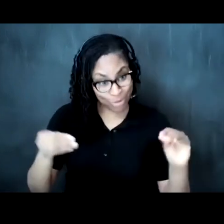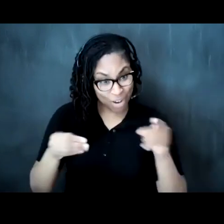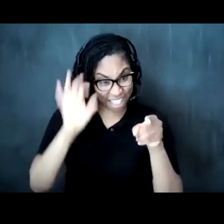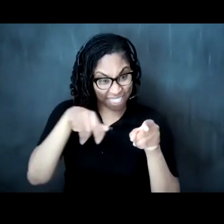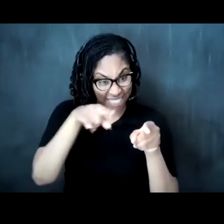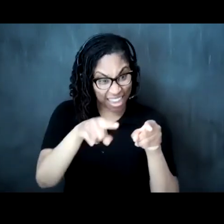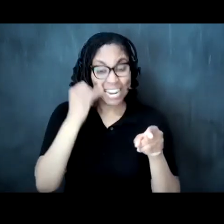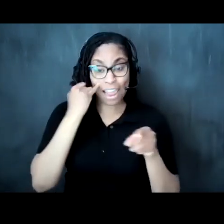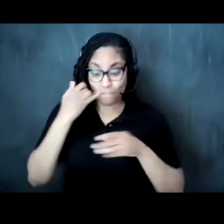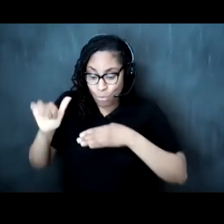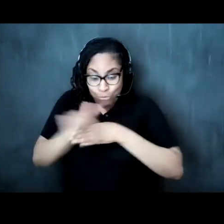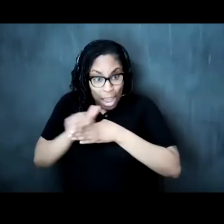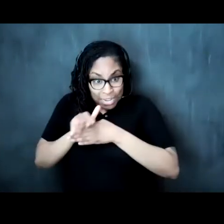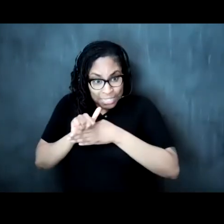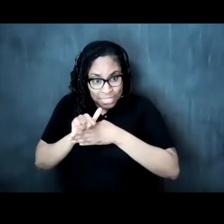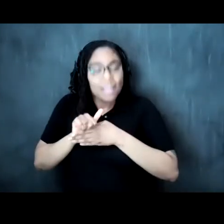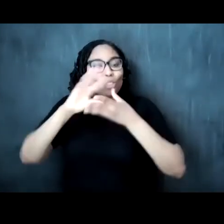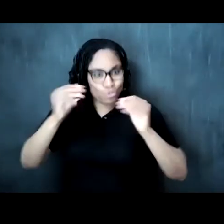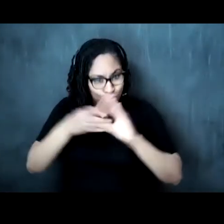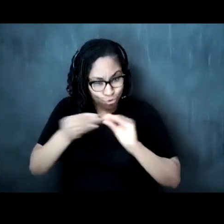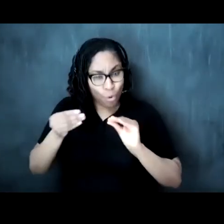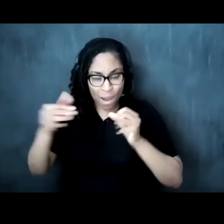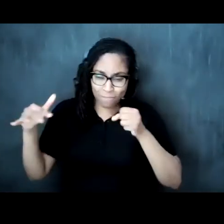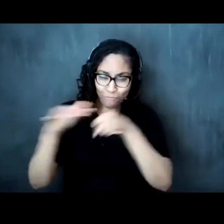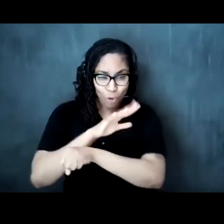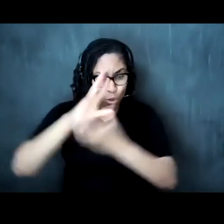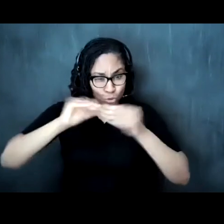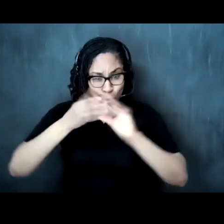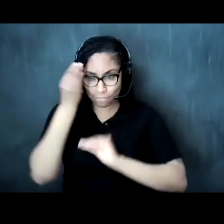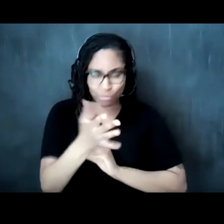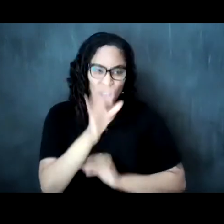something tell the story and tell it all uh so so thank you for for offering that to us